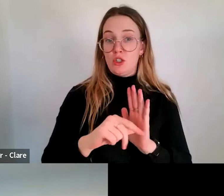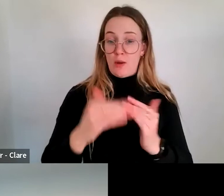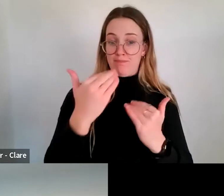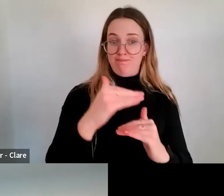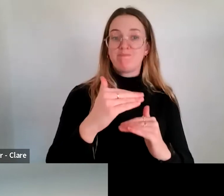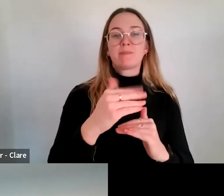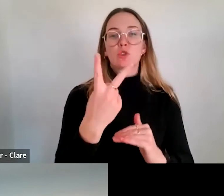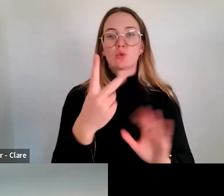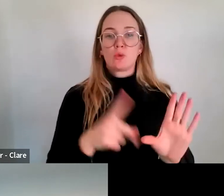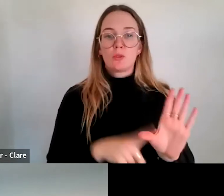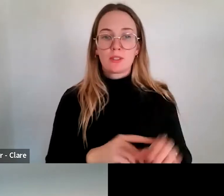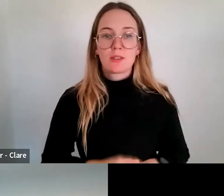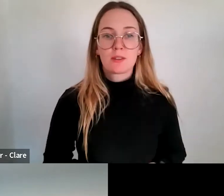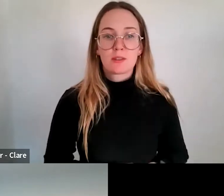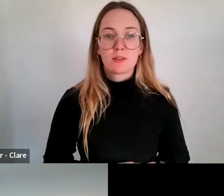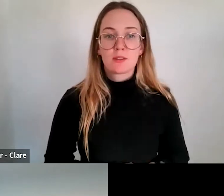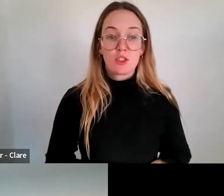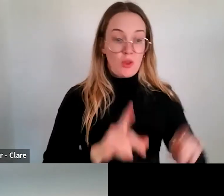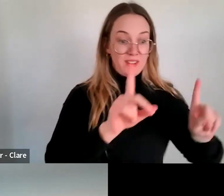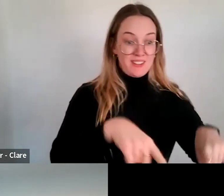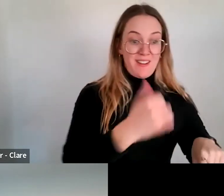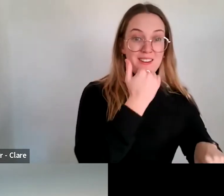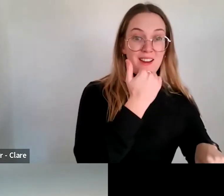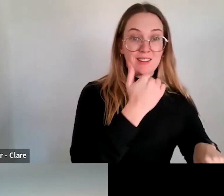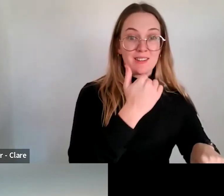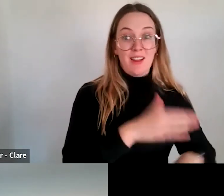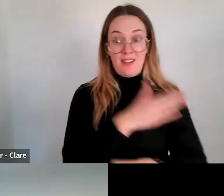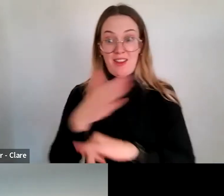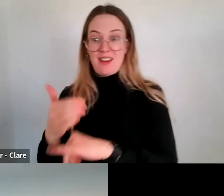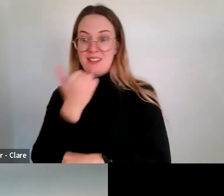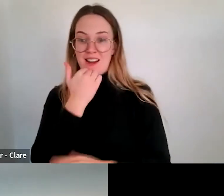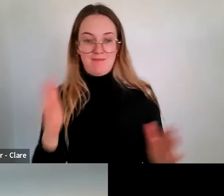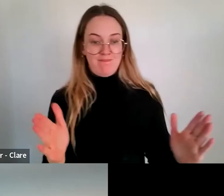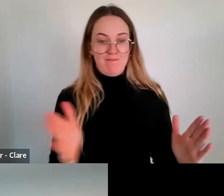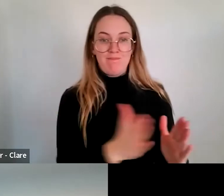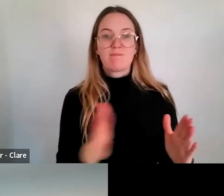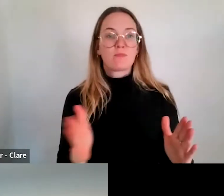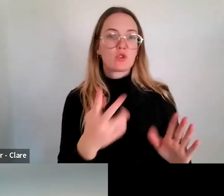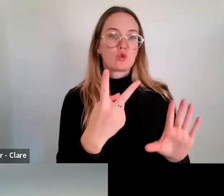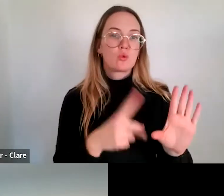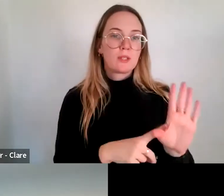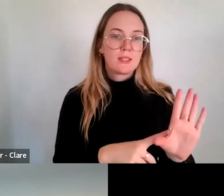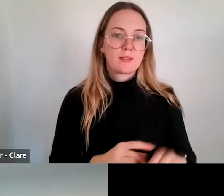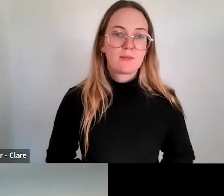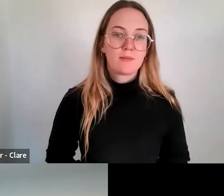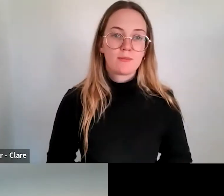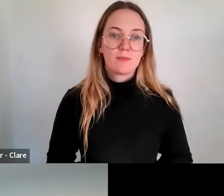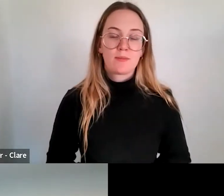So essentially the start date and end date needs to be - the maximum is a 2-year period. Thank you.